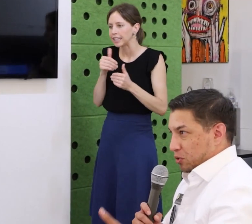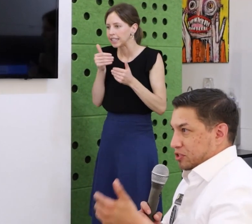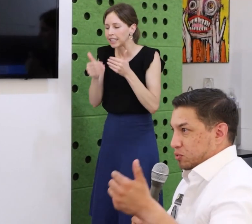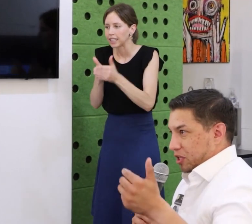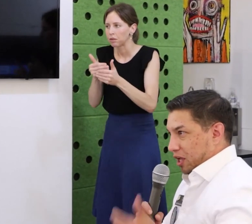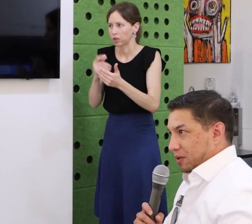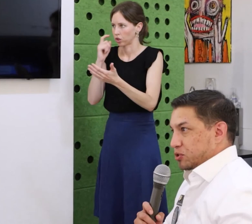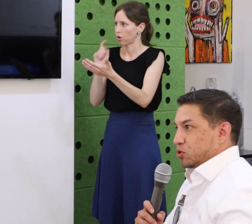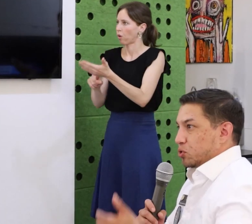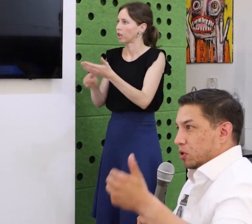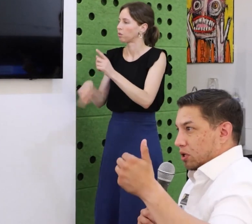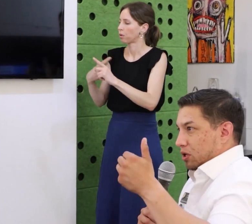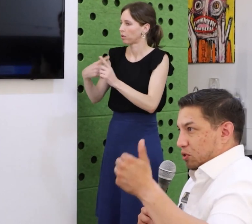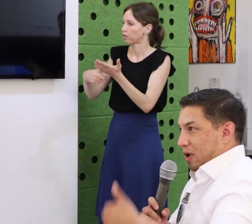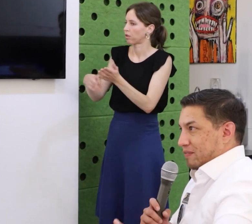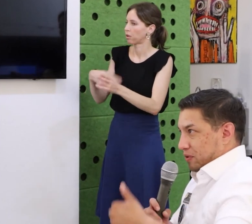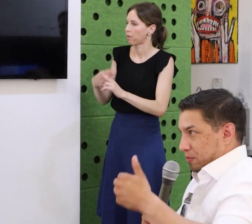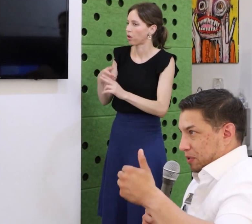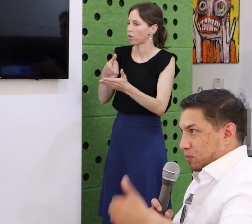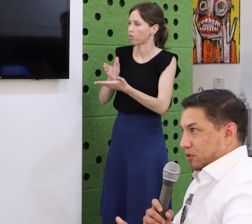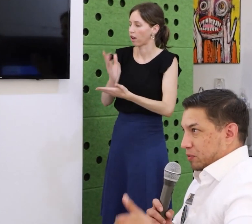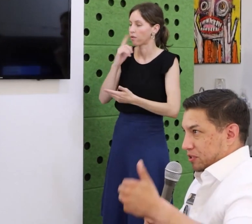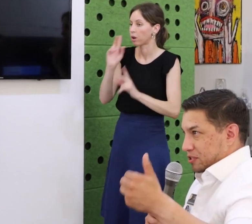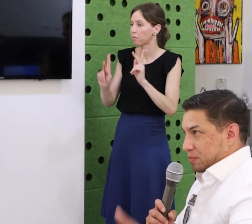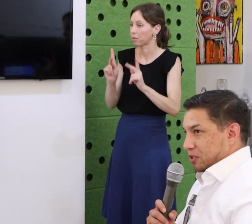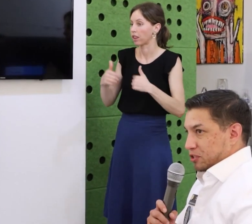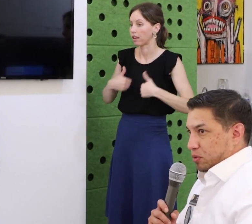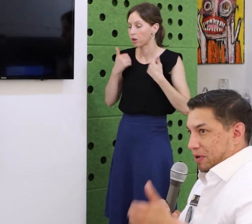She was running in a tough district. A lot of people did write her off.